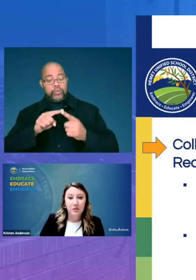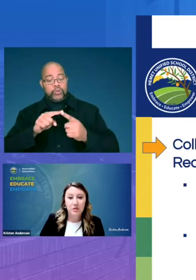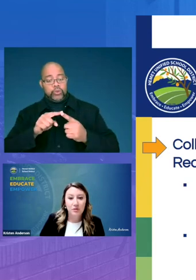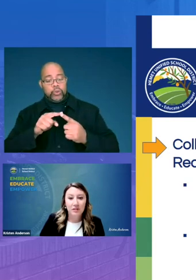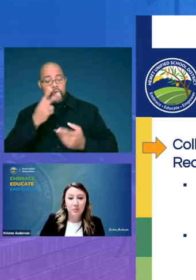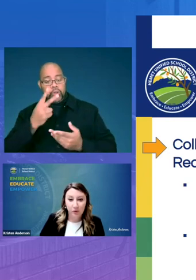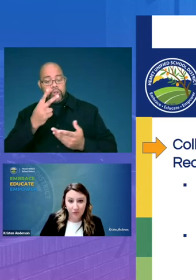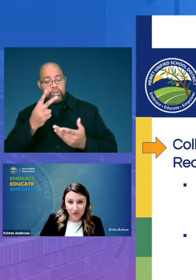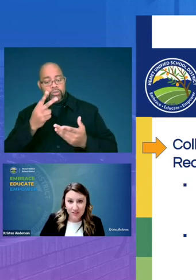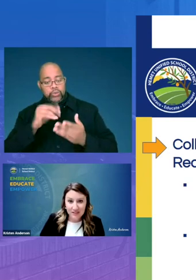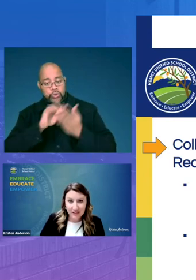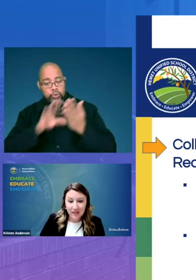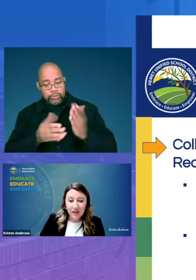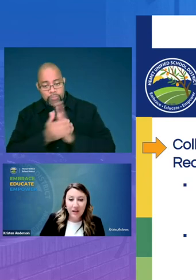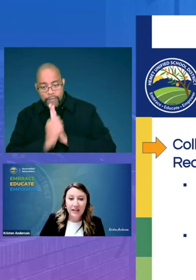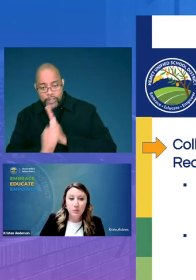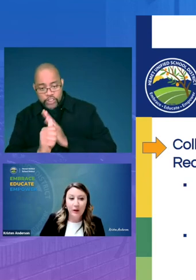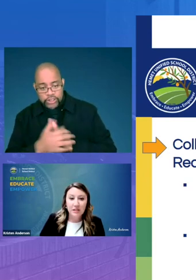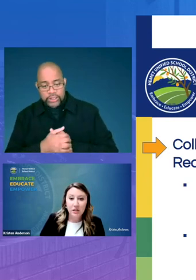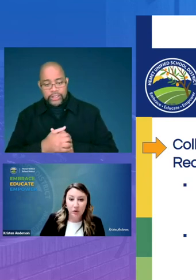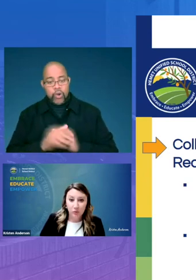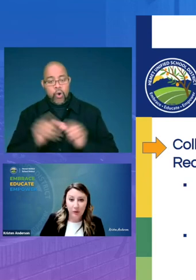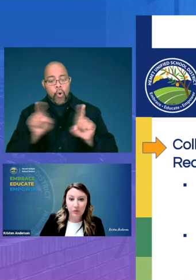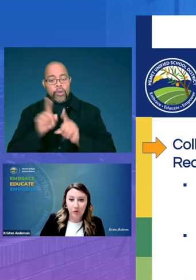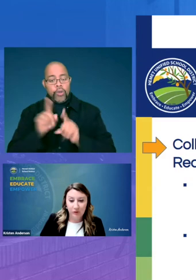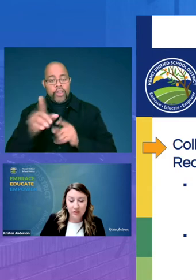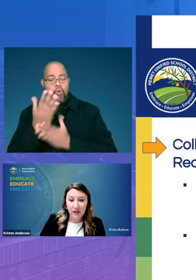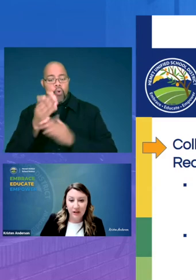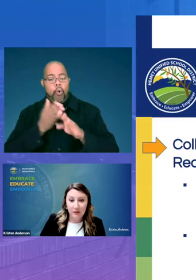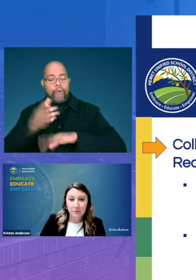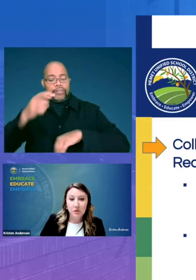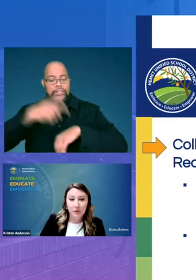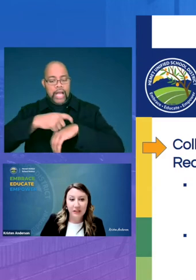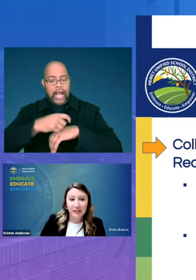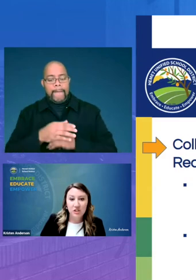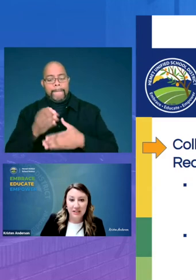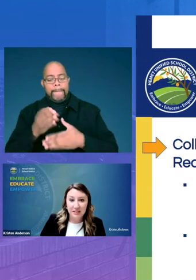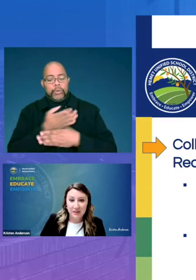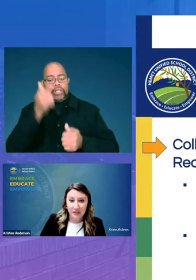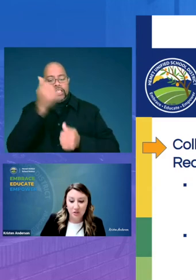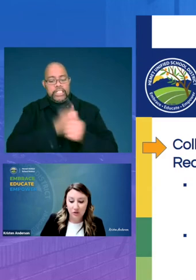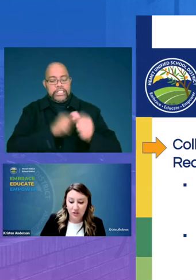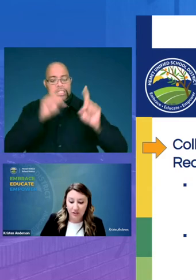the students proficiency as well as their growth over time in between each test administration